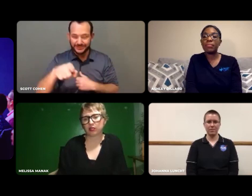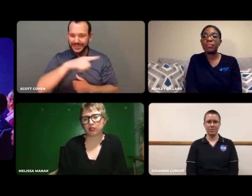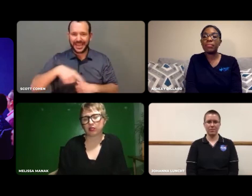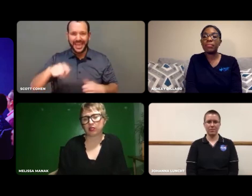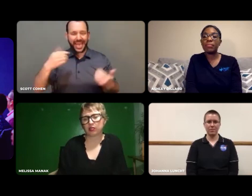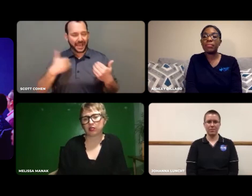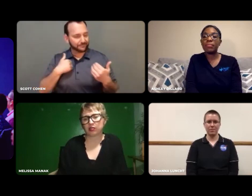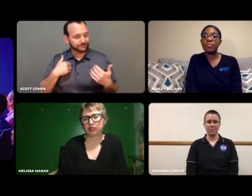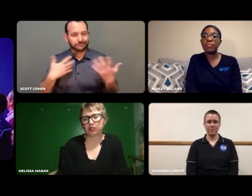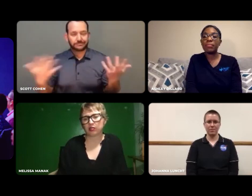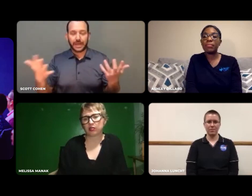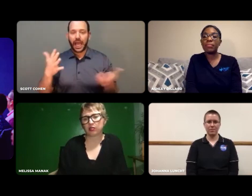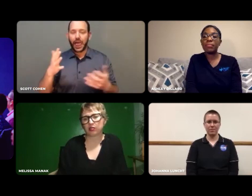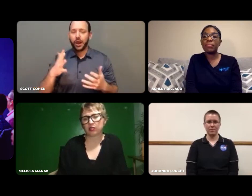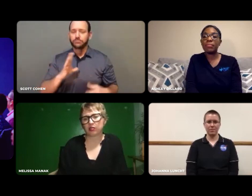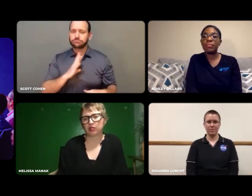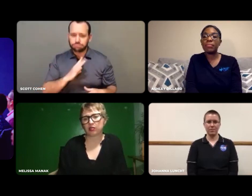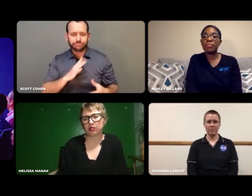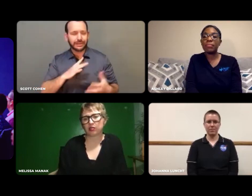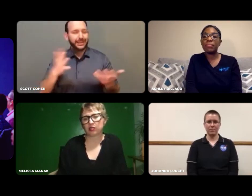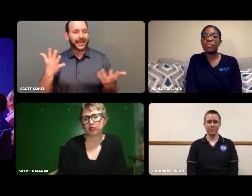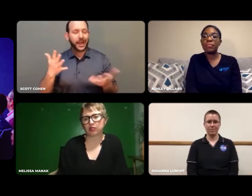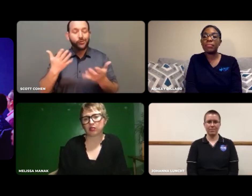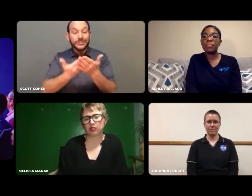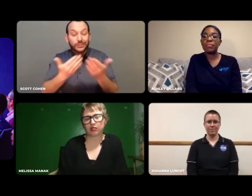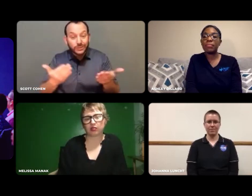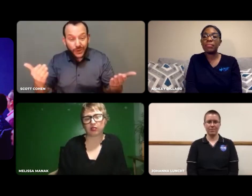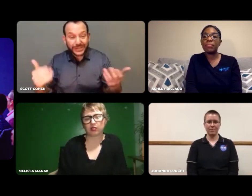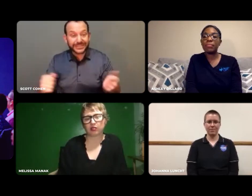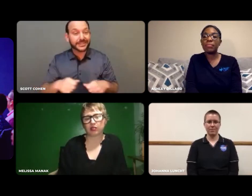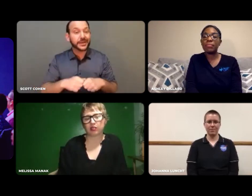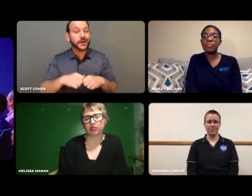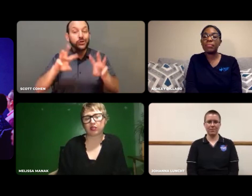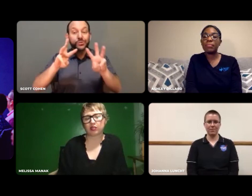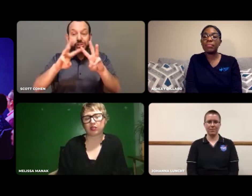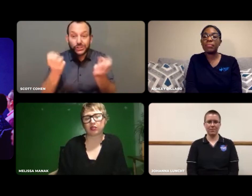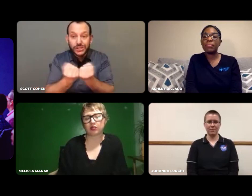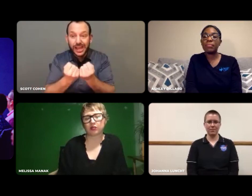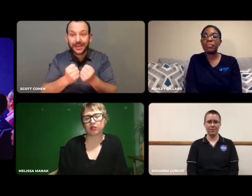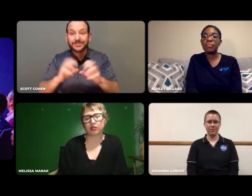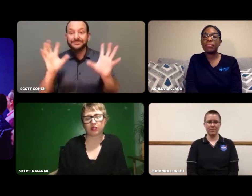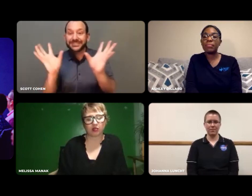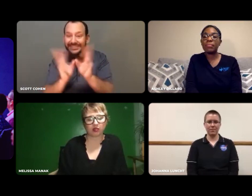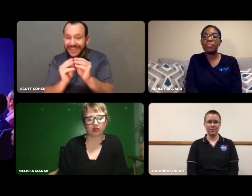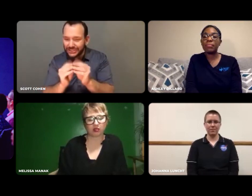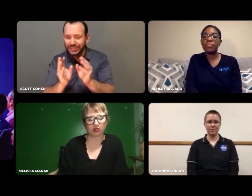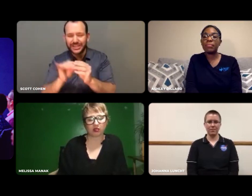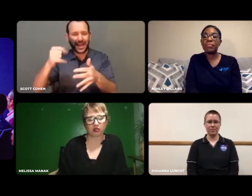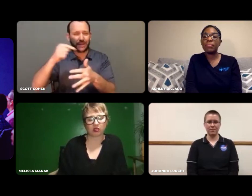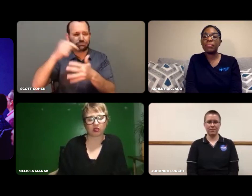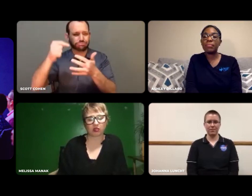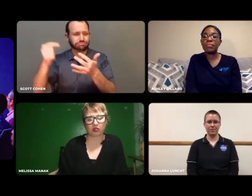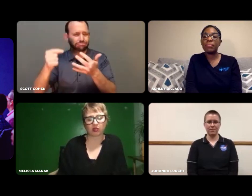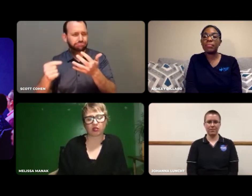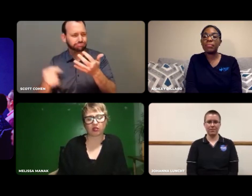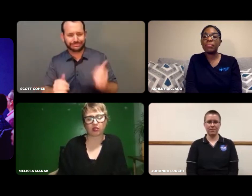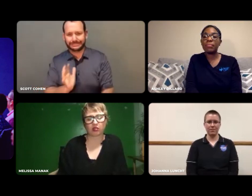All of these organizations have conventions you can attend along with many different resources to offer.